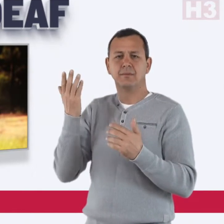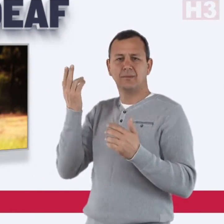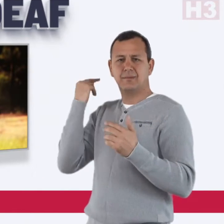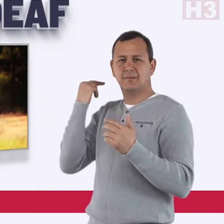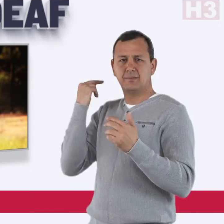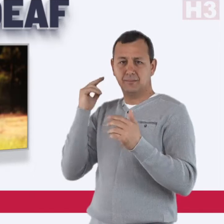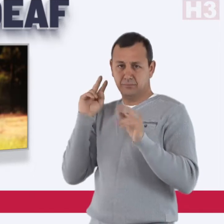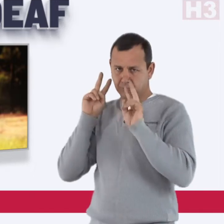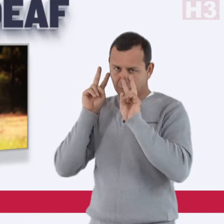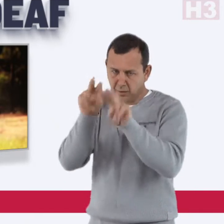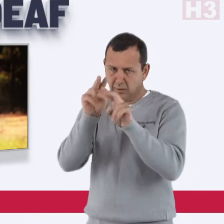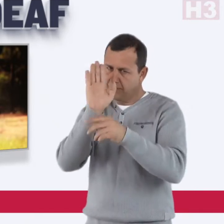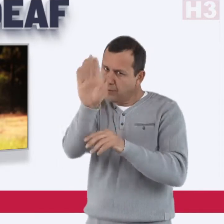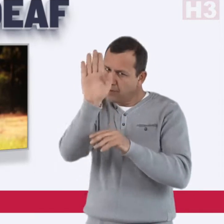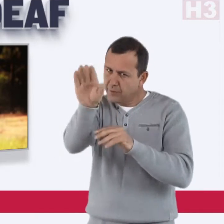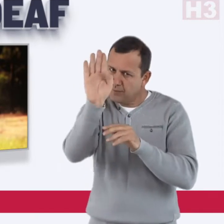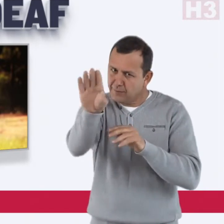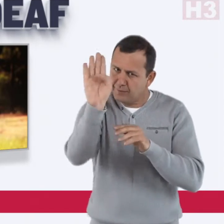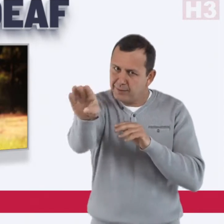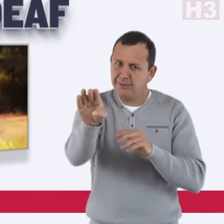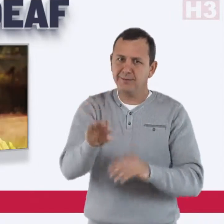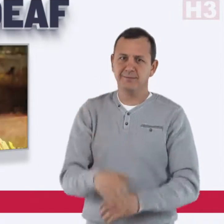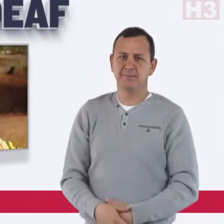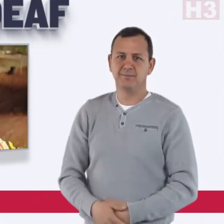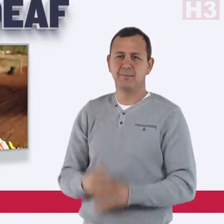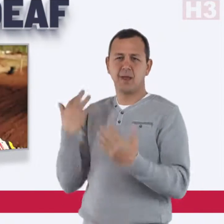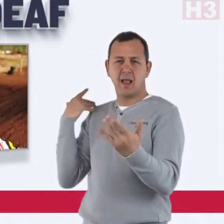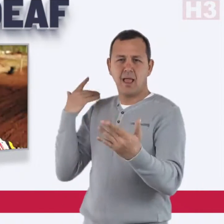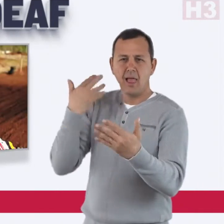looked back. Since then, she has made